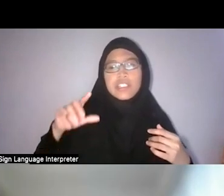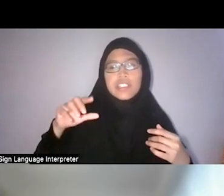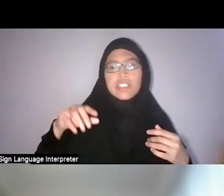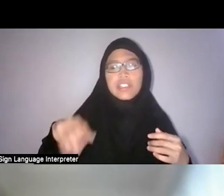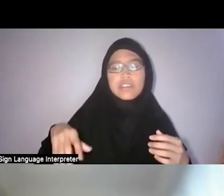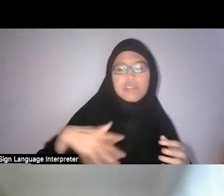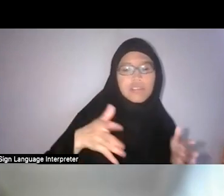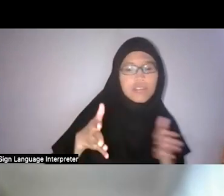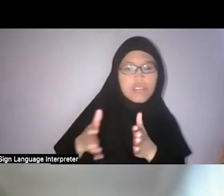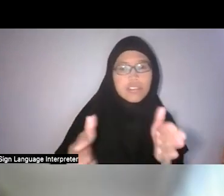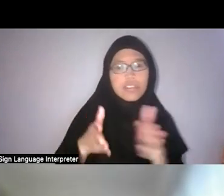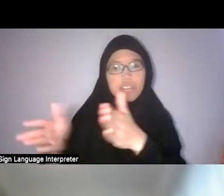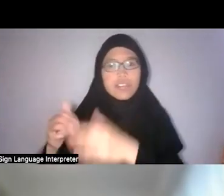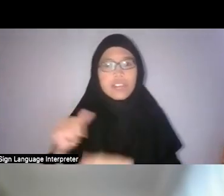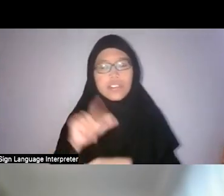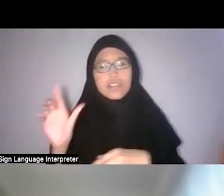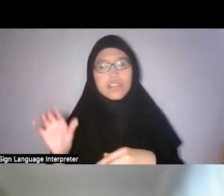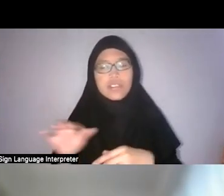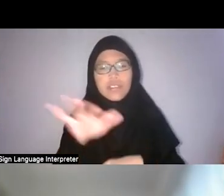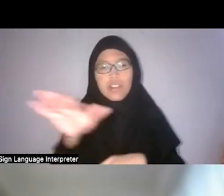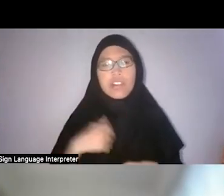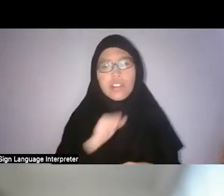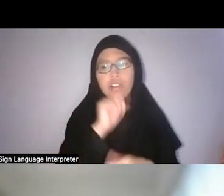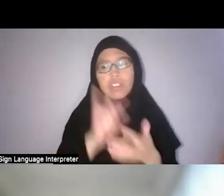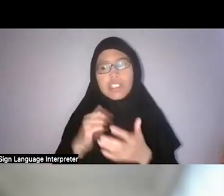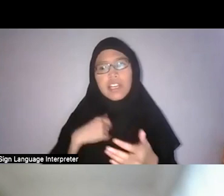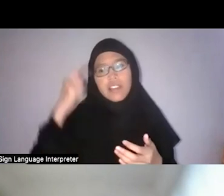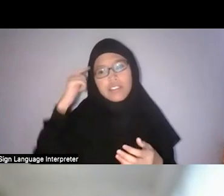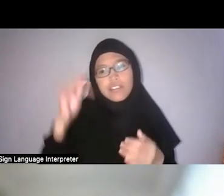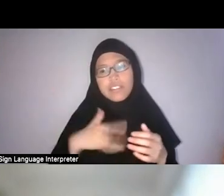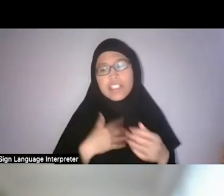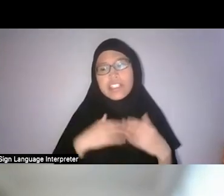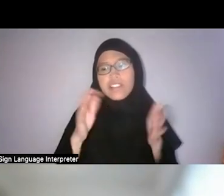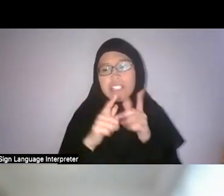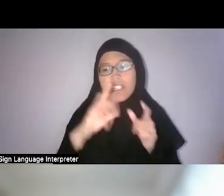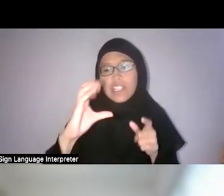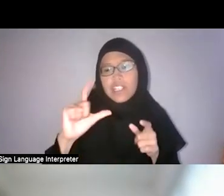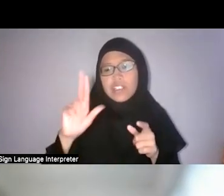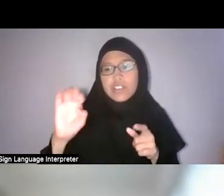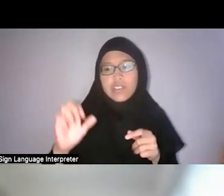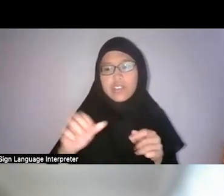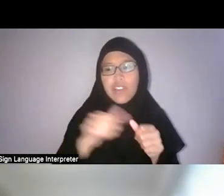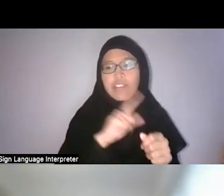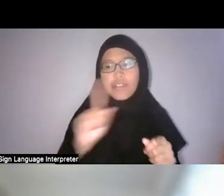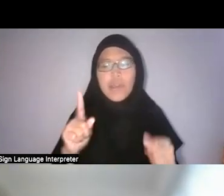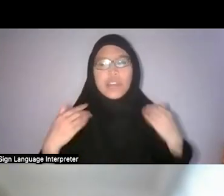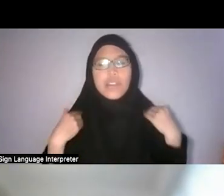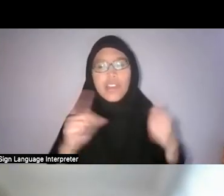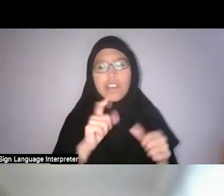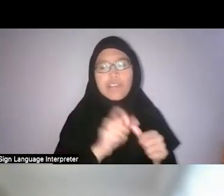And all of these–I feel like there are little clues everywhere. You know, you have the trails, but then you have the road names, like,